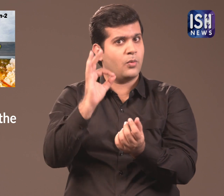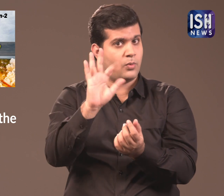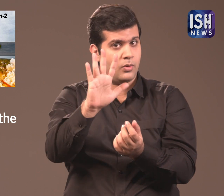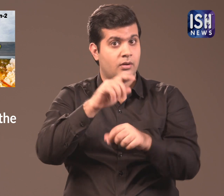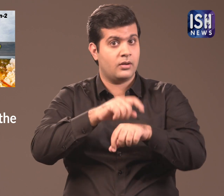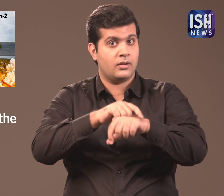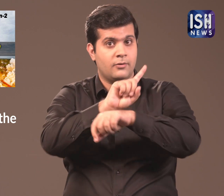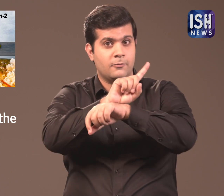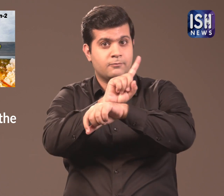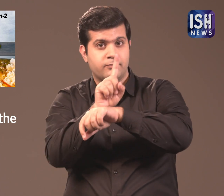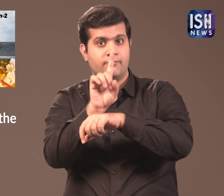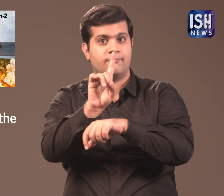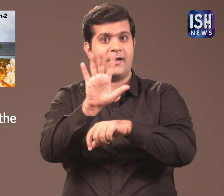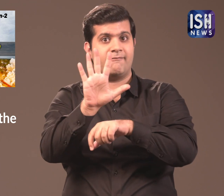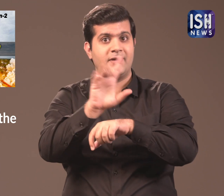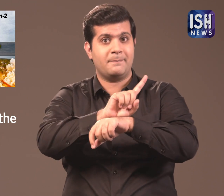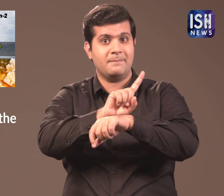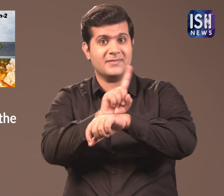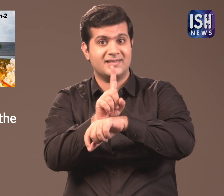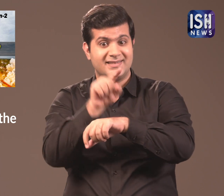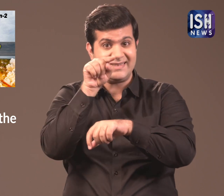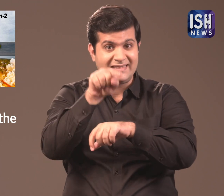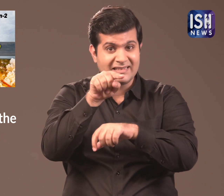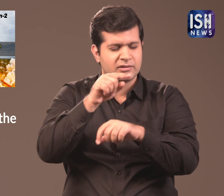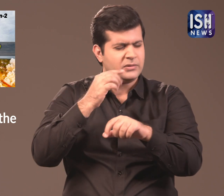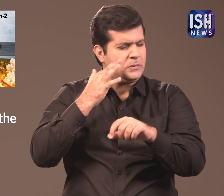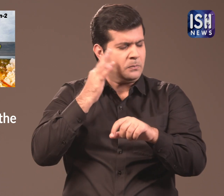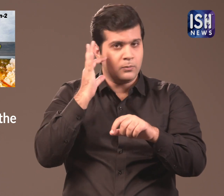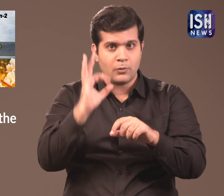It will take 15 minutes. These 15 minutes are extremely important